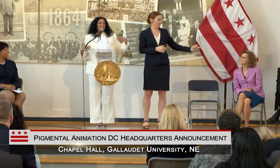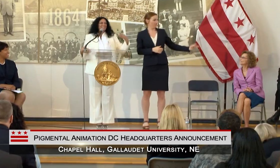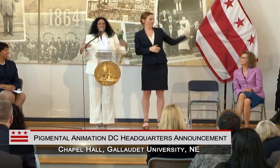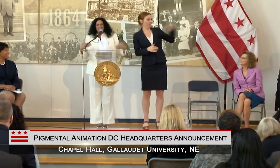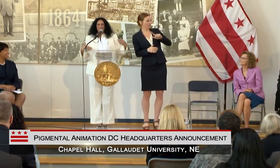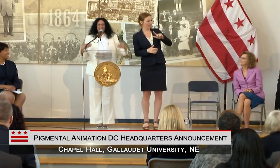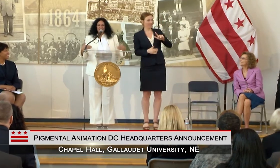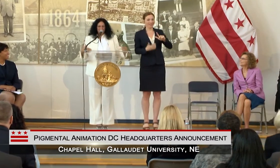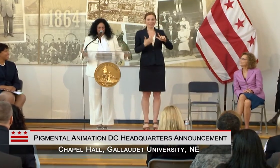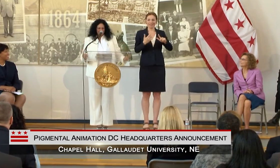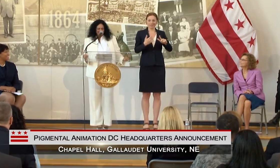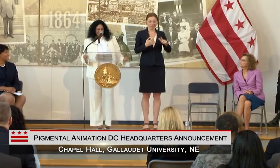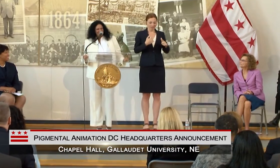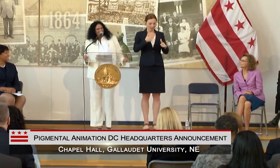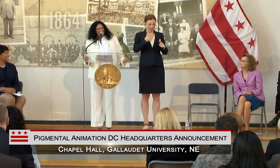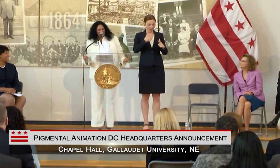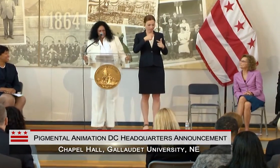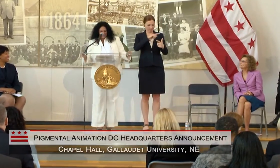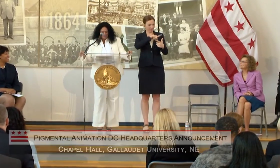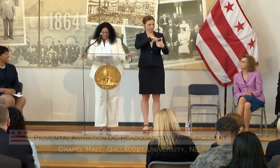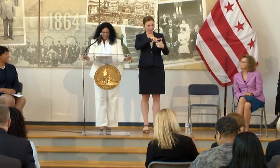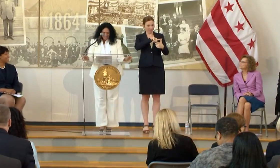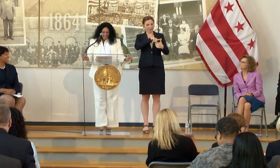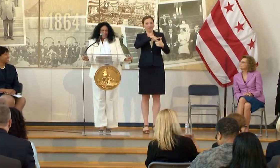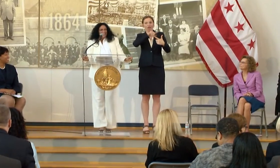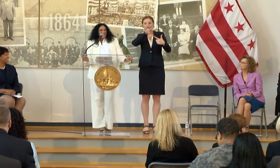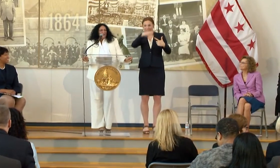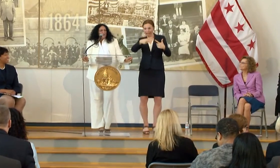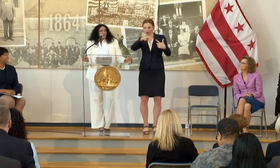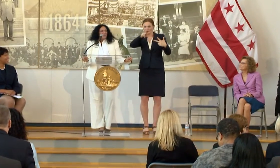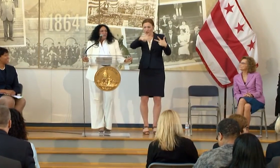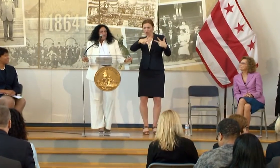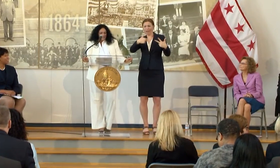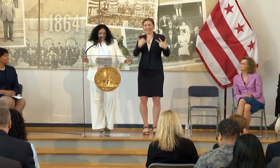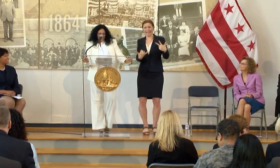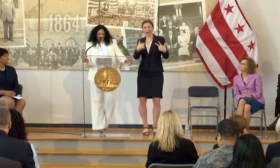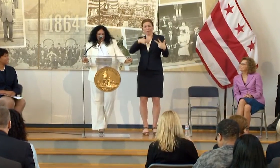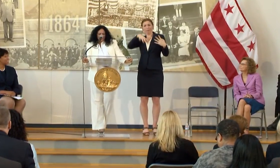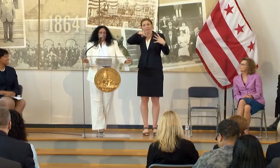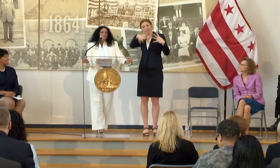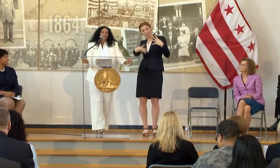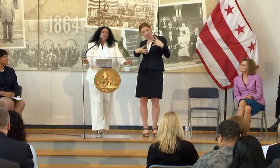KIND OF MATCH UP AND IT IS NOT THAT EASY, BUT WHEN I WAS ASKED